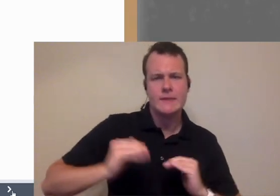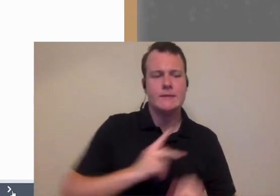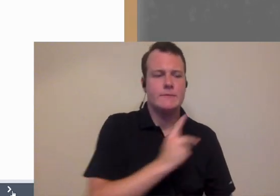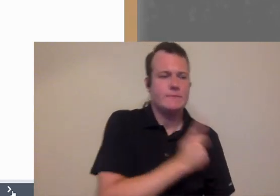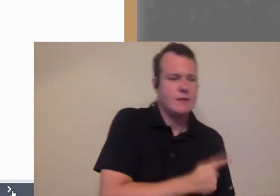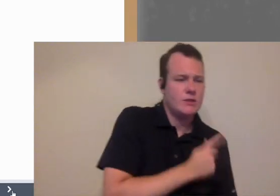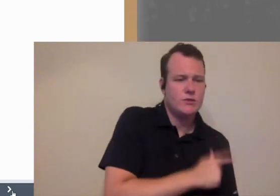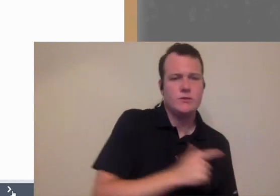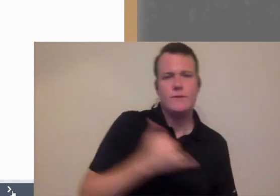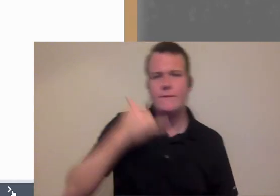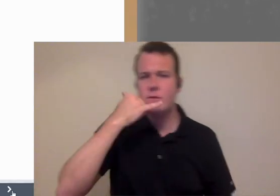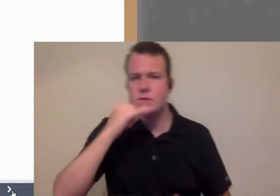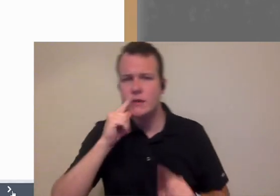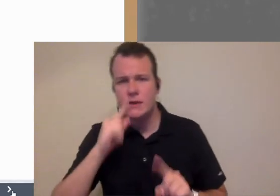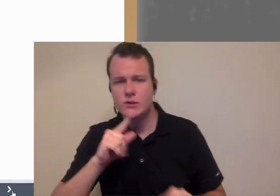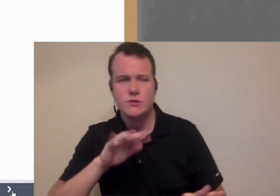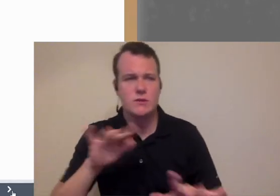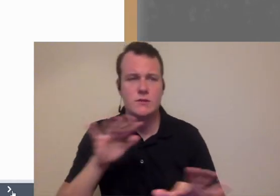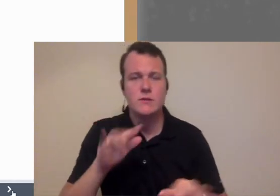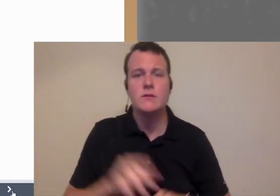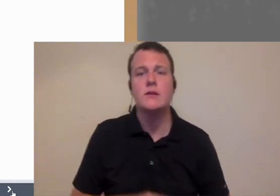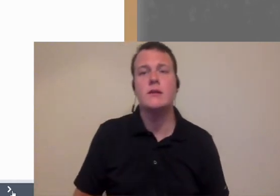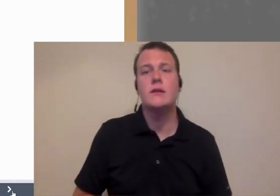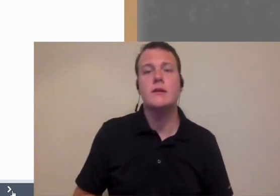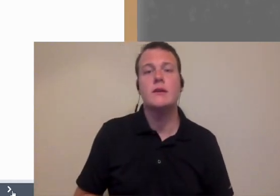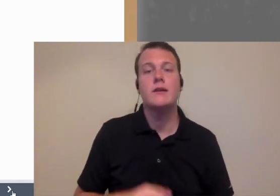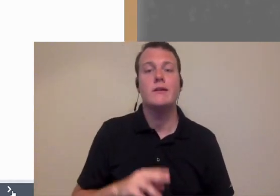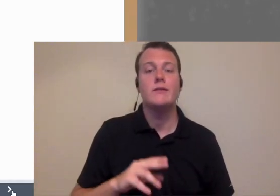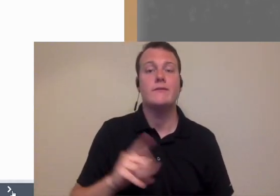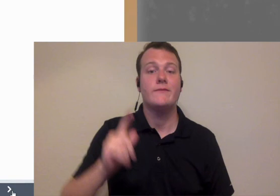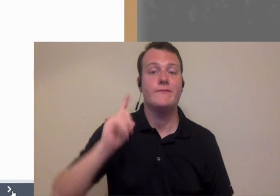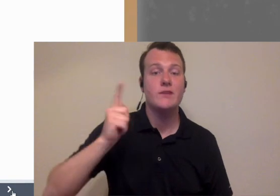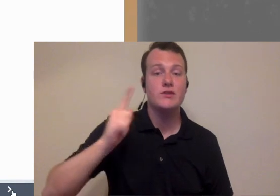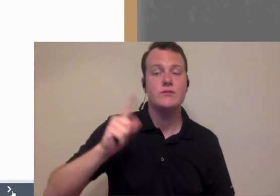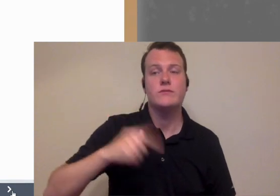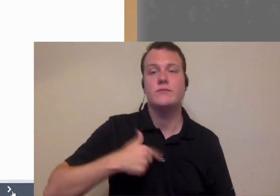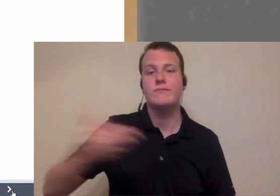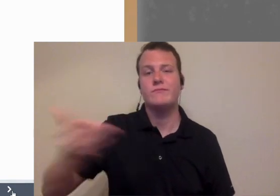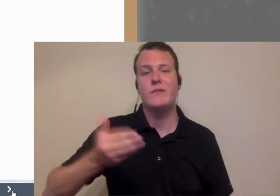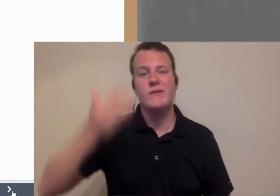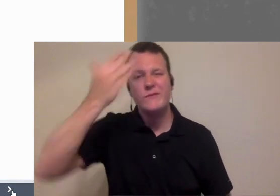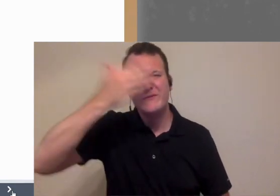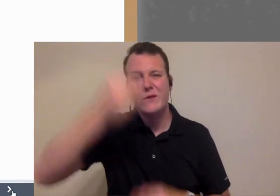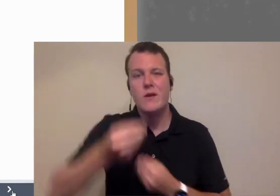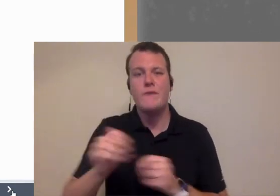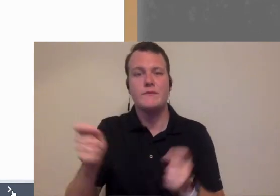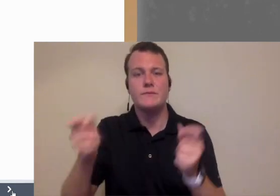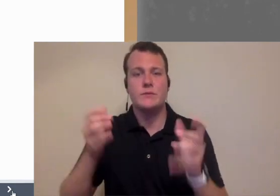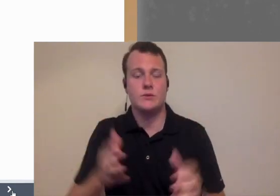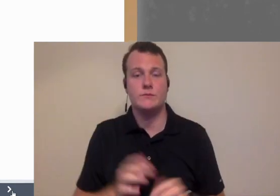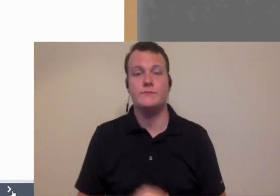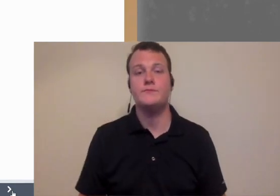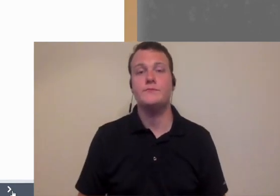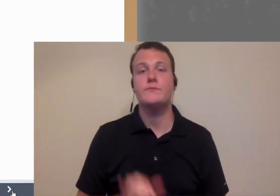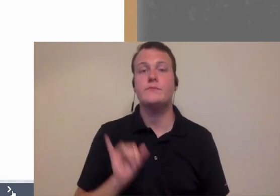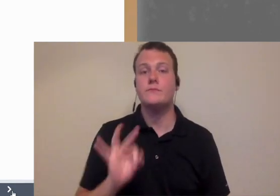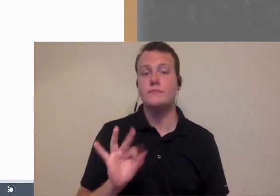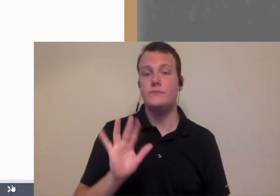balance seeing patients versus answering the phone and then eventually of course I hired a front office manager so if I